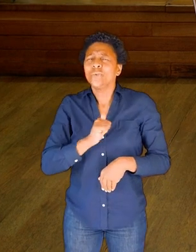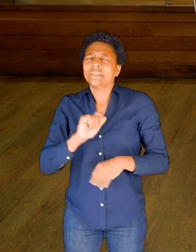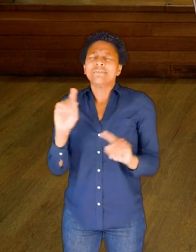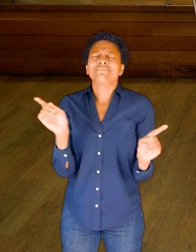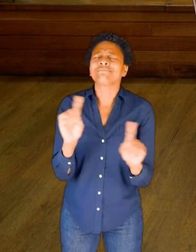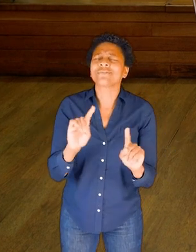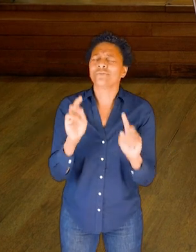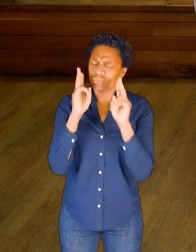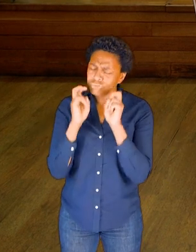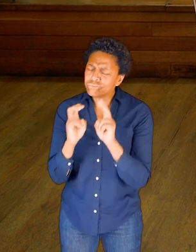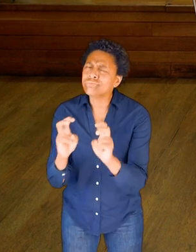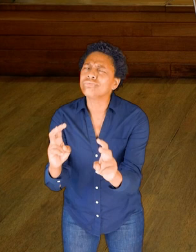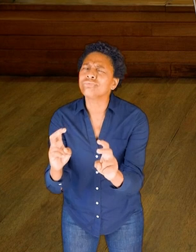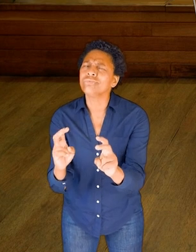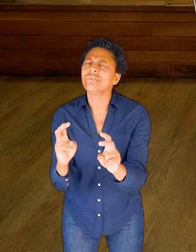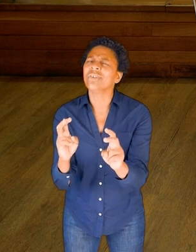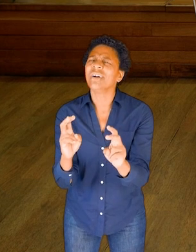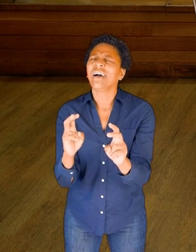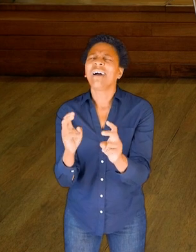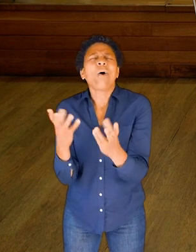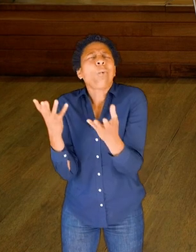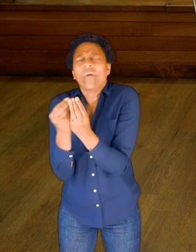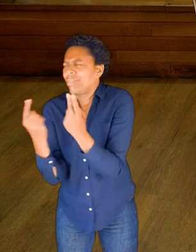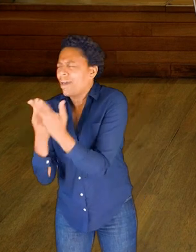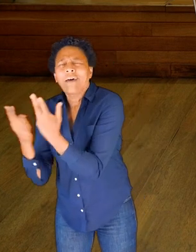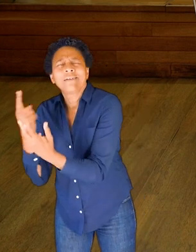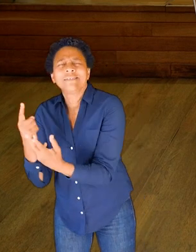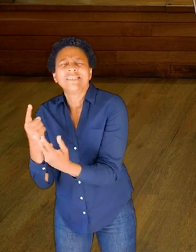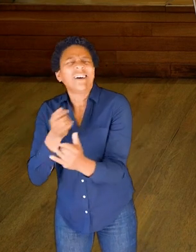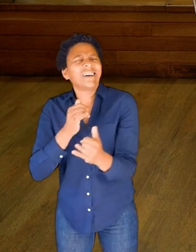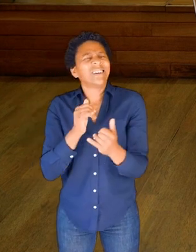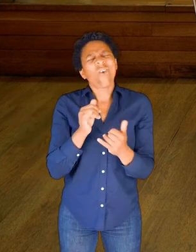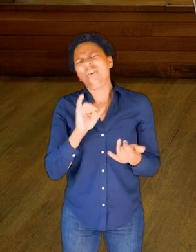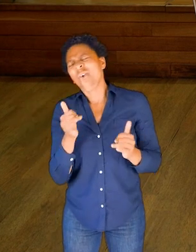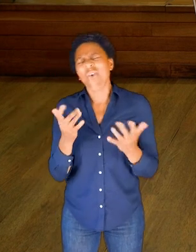Sometimes I really want to explore something, but I'm on my own and I just can't quite find the motivation.